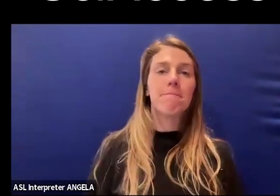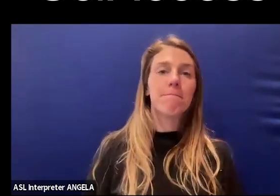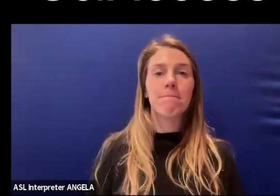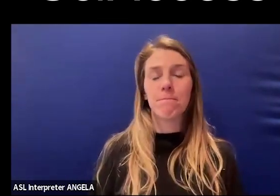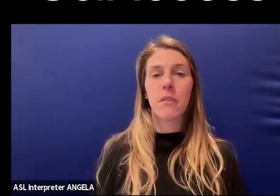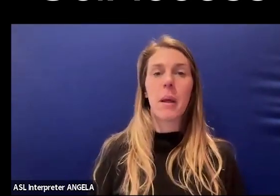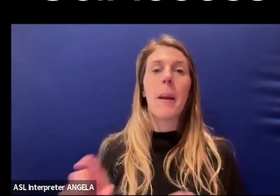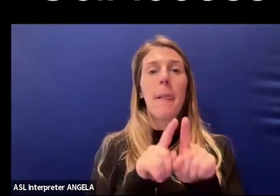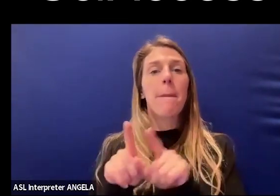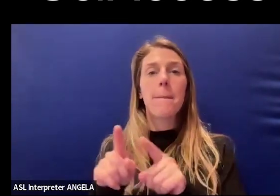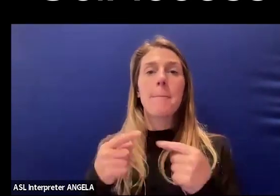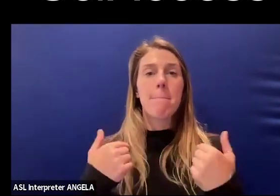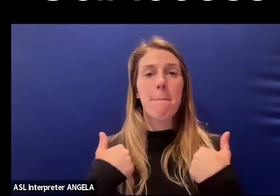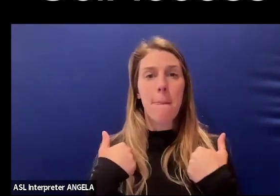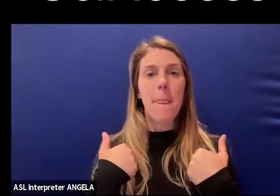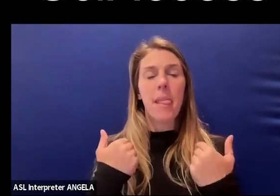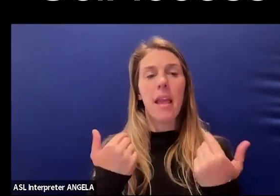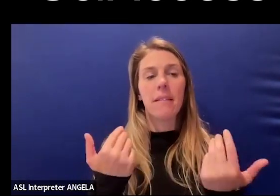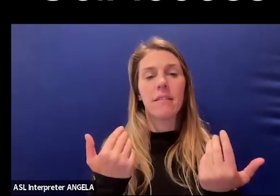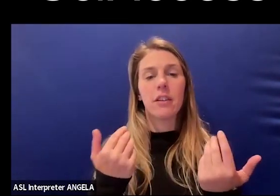There's also been curiousness